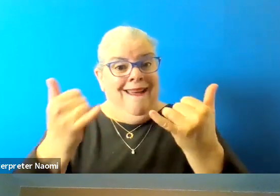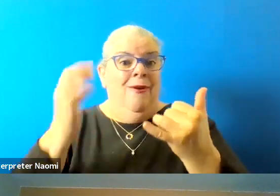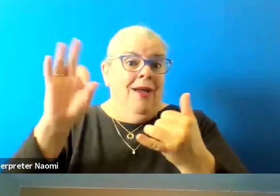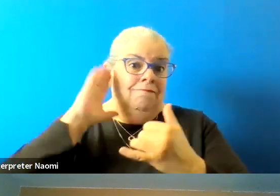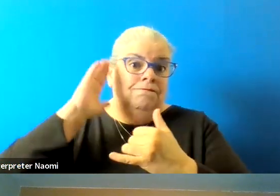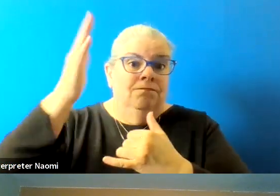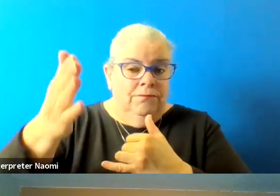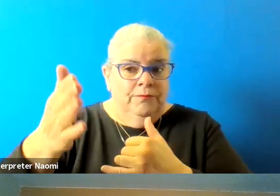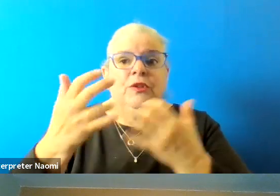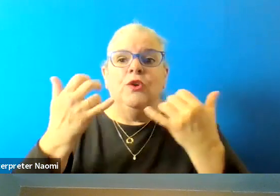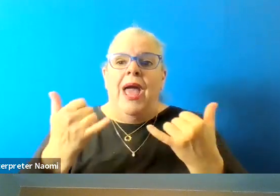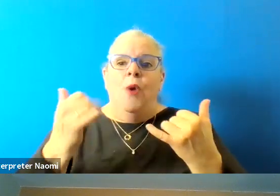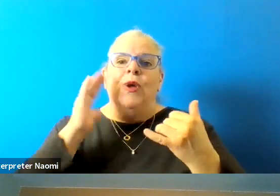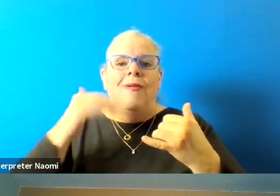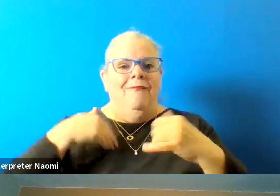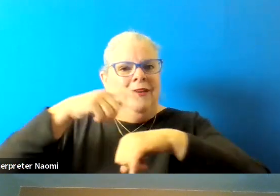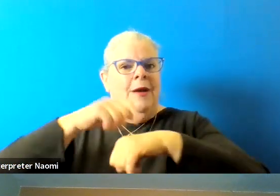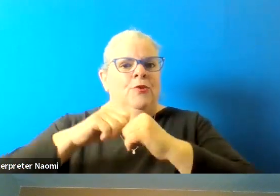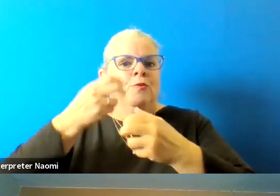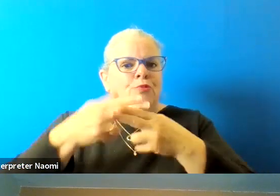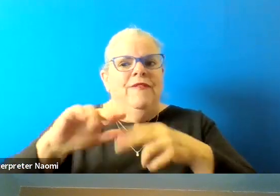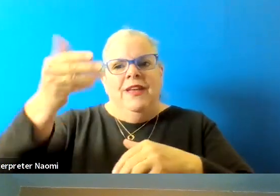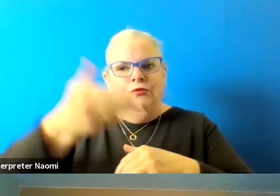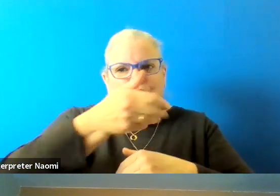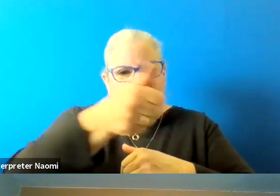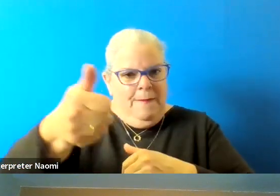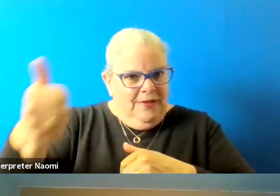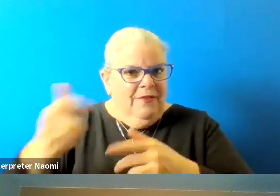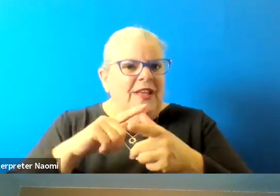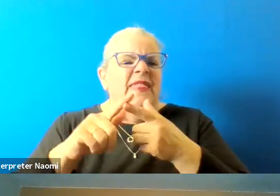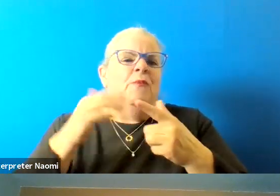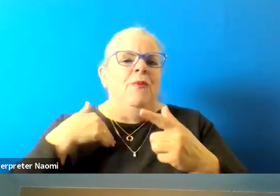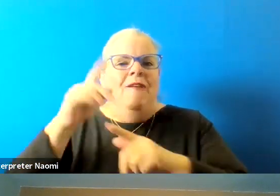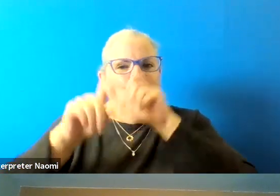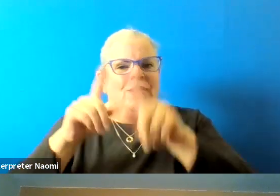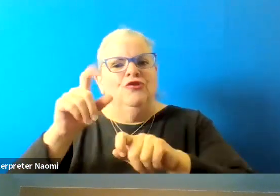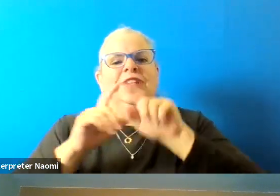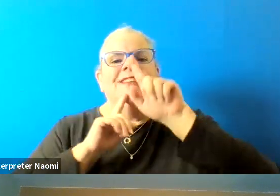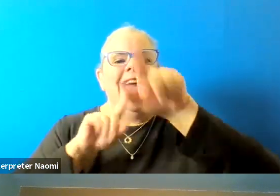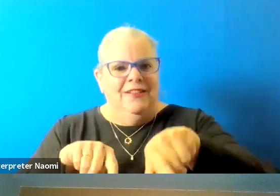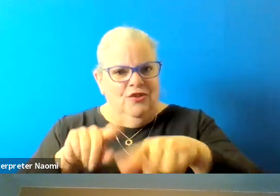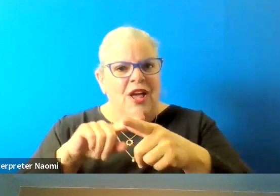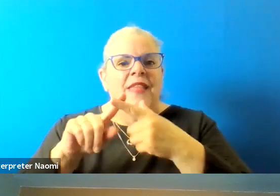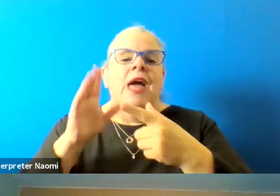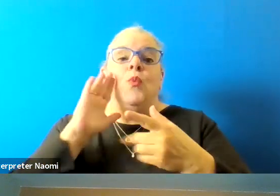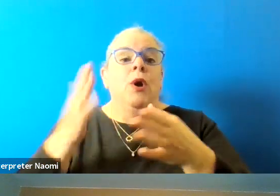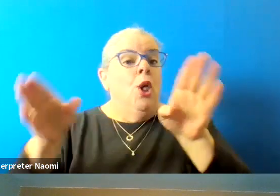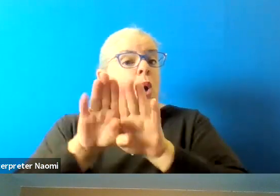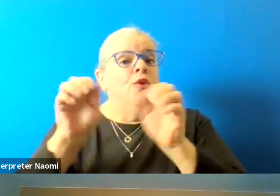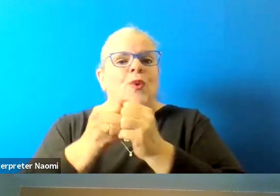to briefly introduce themselves and then we'll move into the question and answer segment and close with any final comments from the candidates.